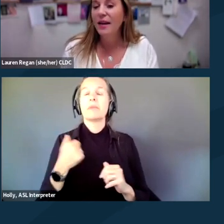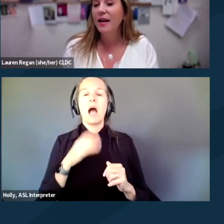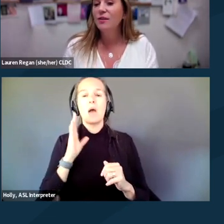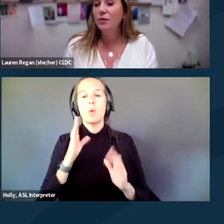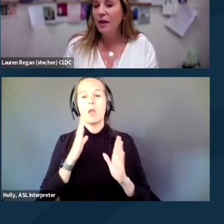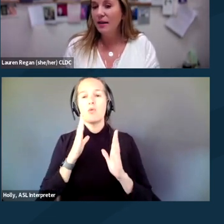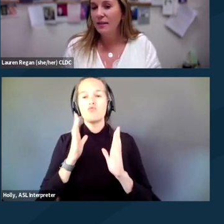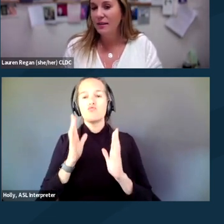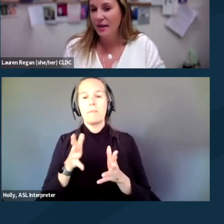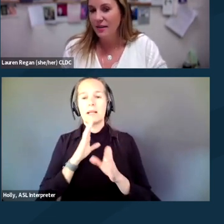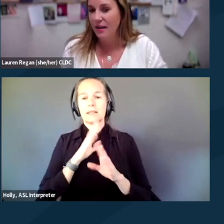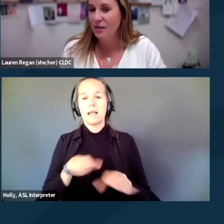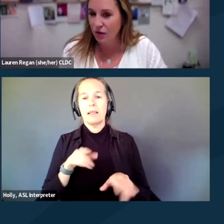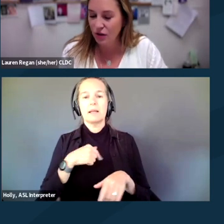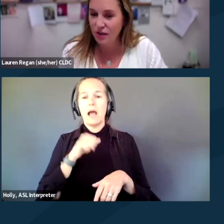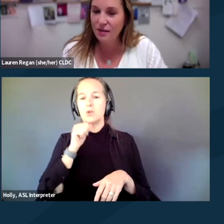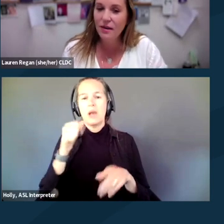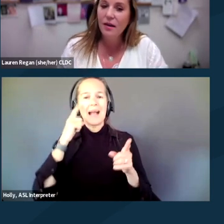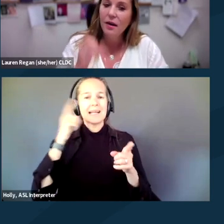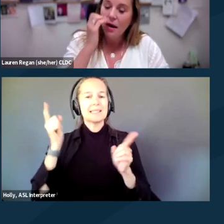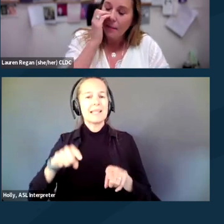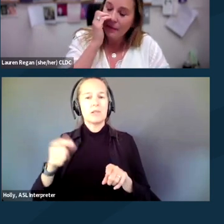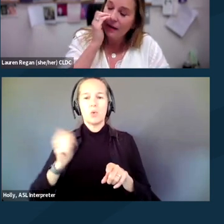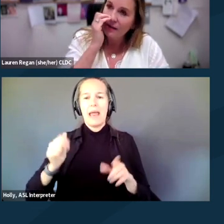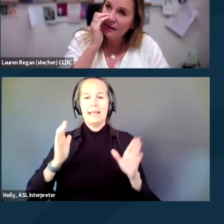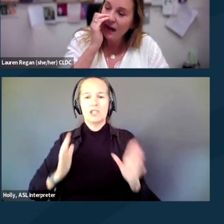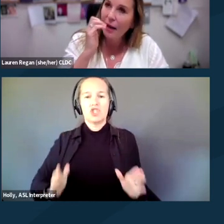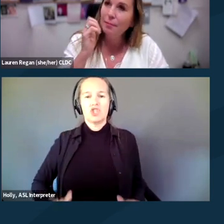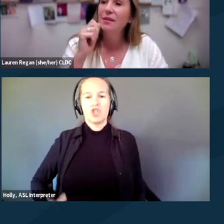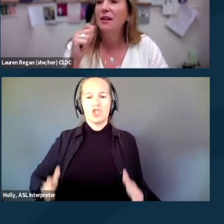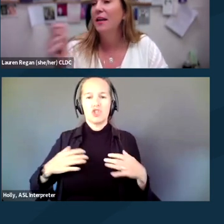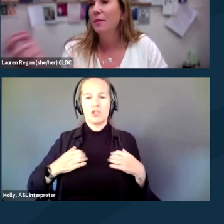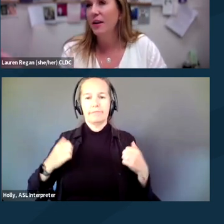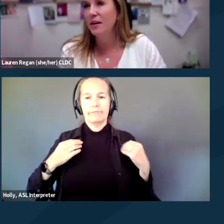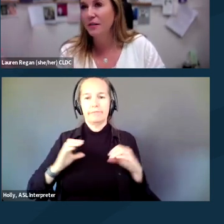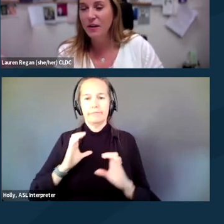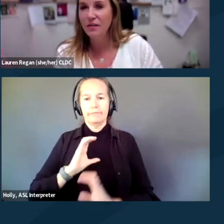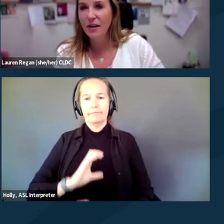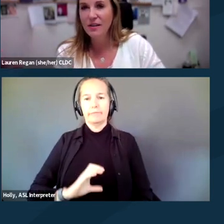and I do not consent to any searches." Because cops claim that they're afraid of us